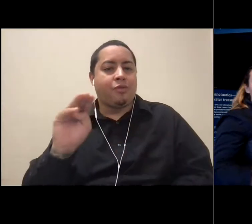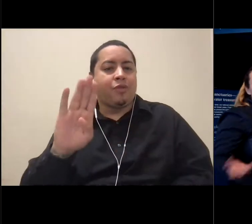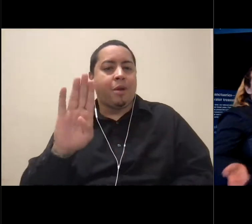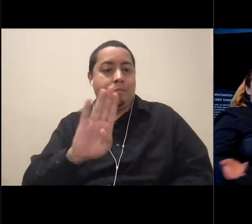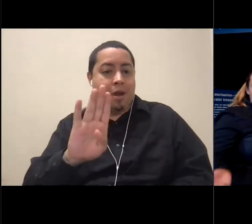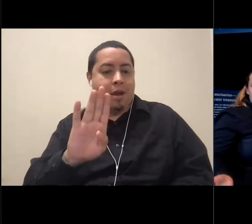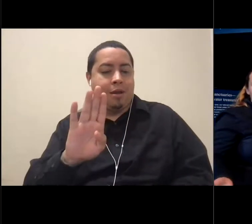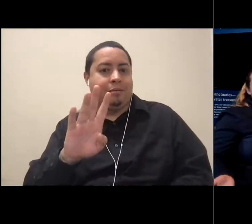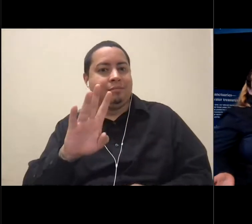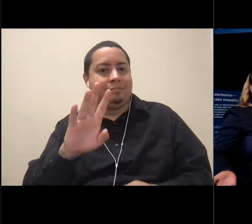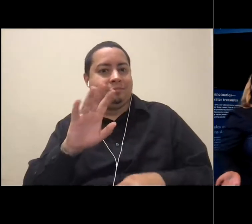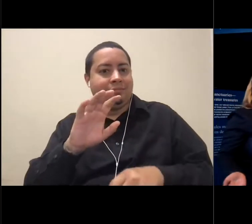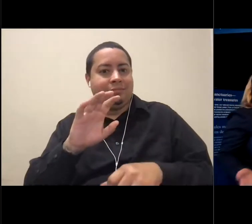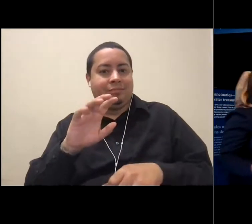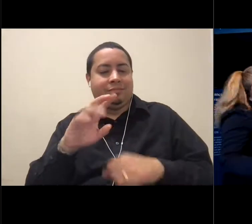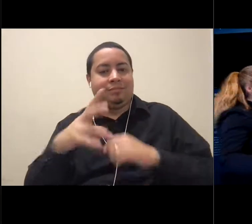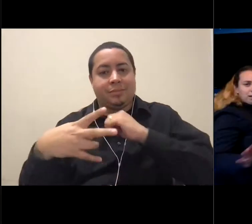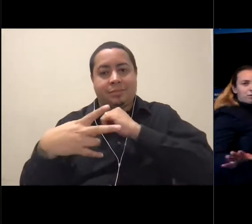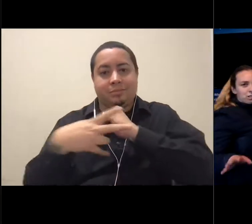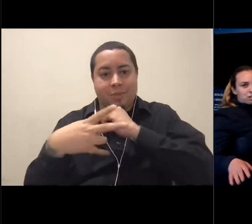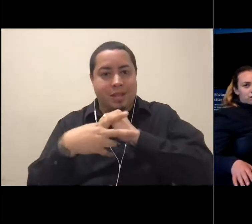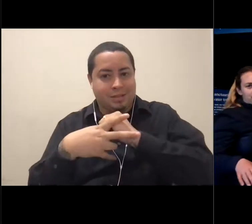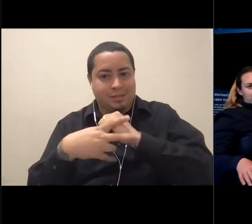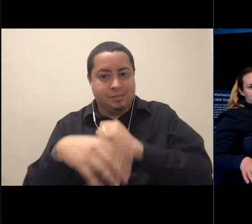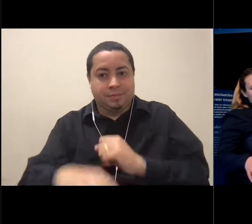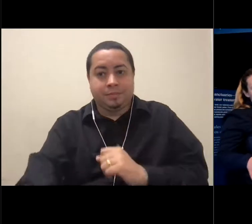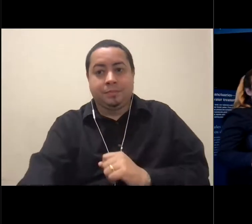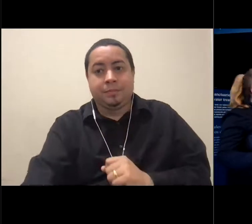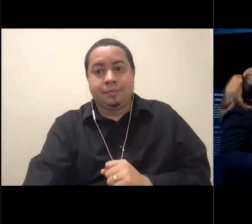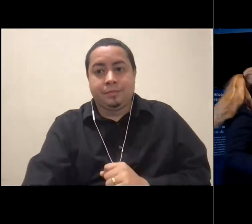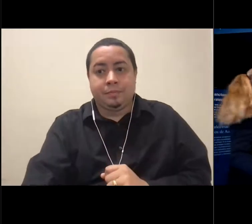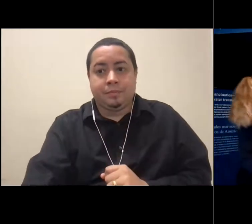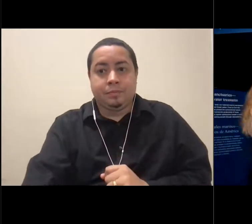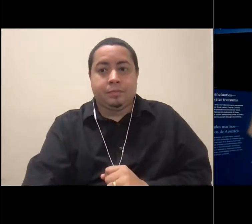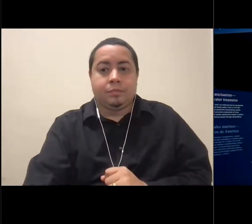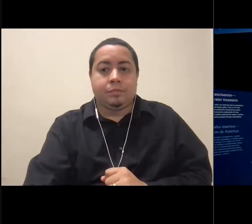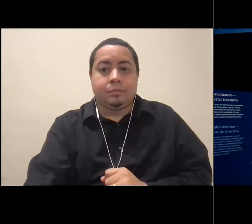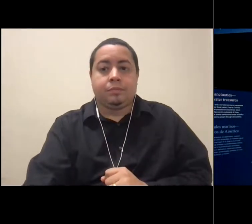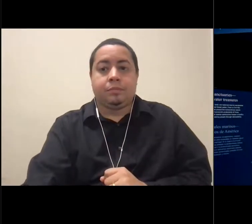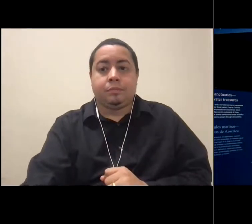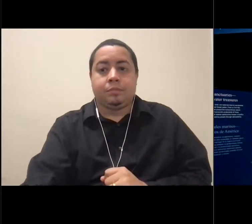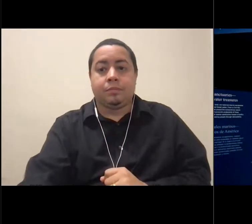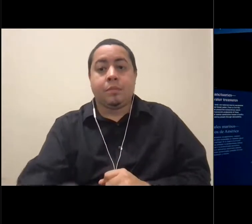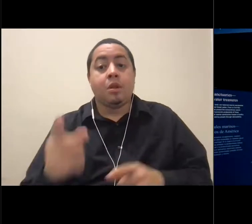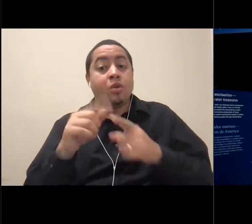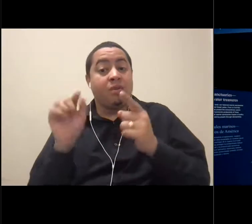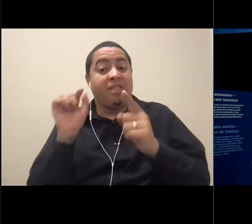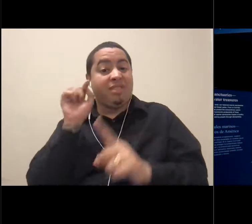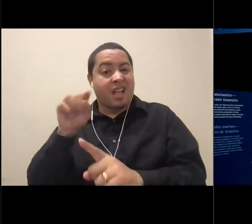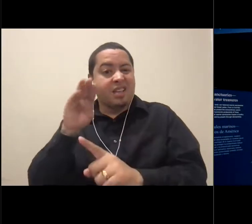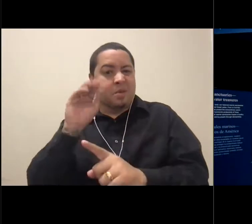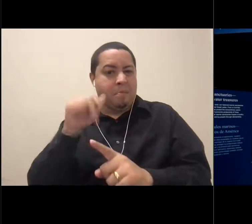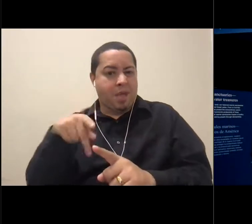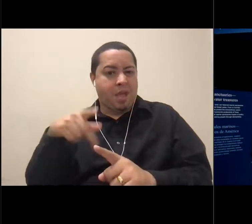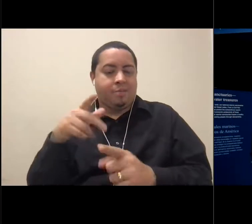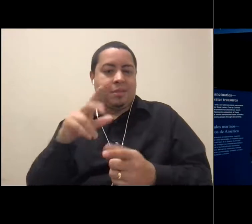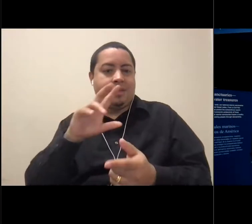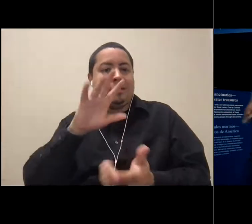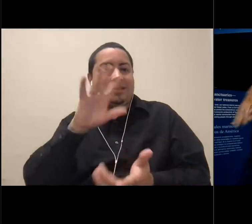We use that term a couple of times already now, but I want to show you guys what it is. So we have here a map of the central coast of California.